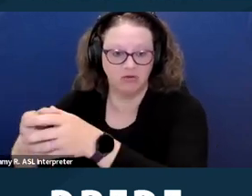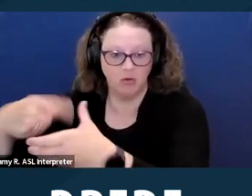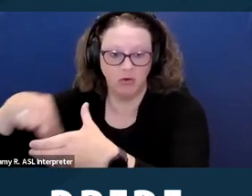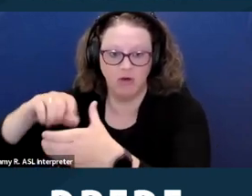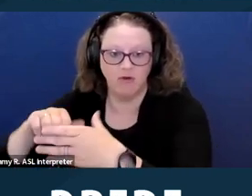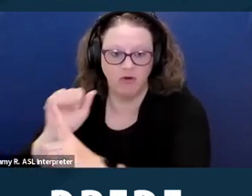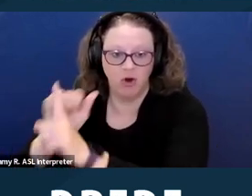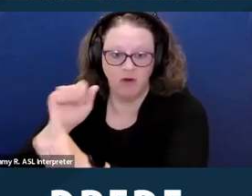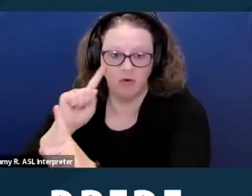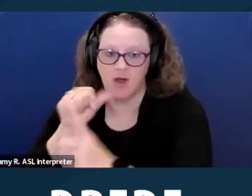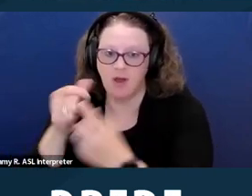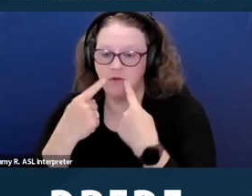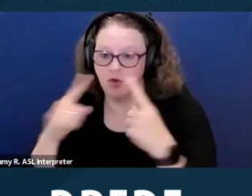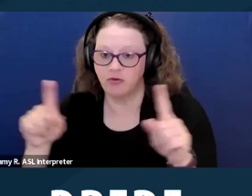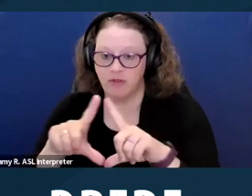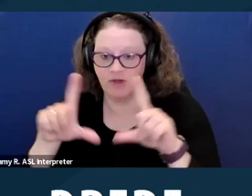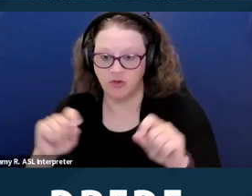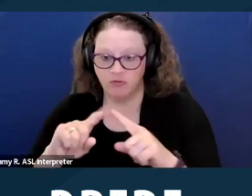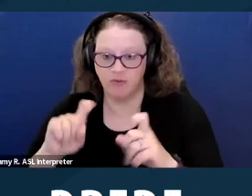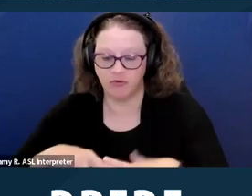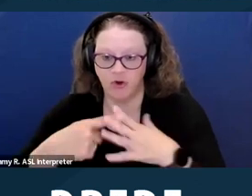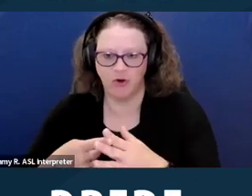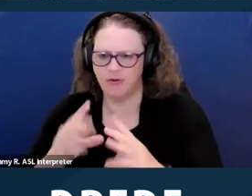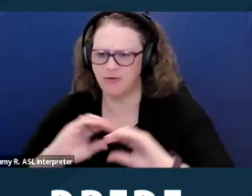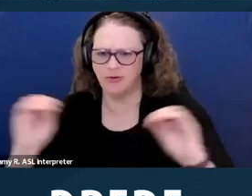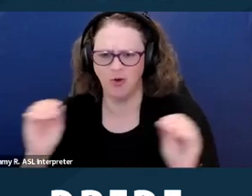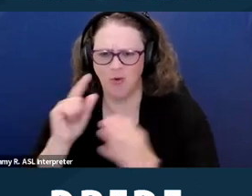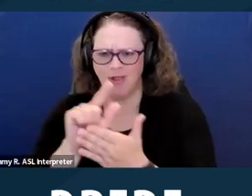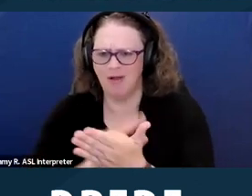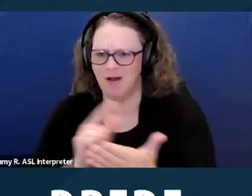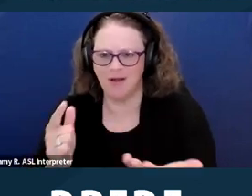that they have to disclose that fact, but there are some landlords that are pushing back on that.